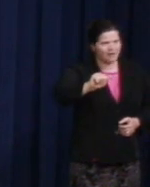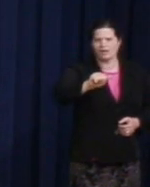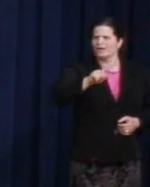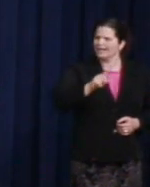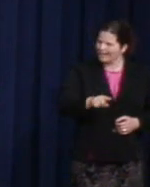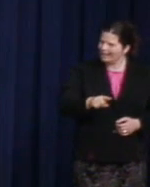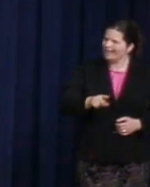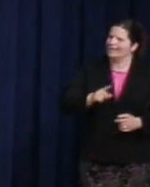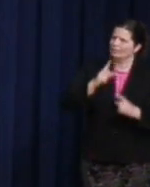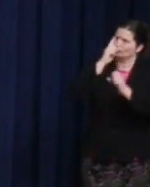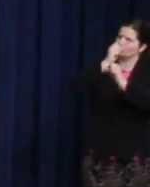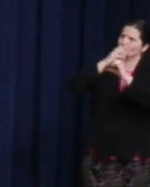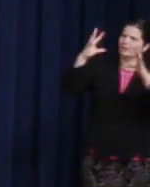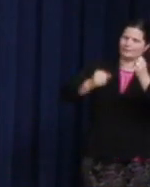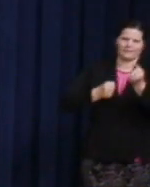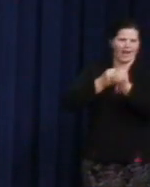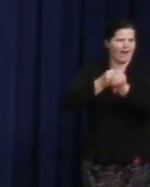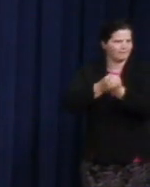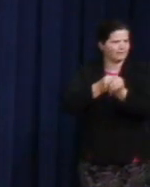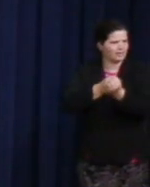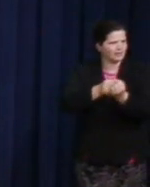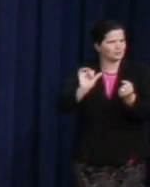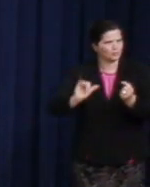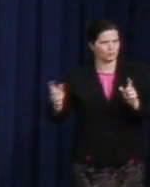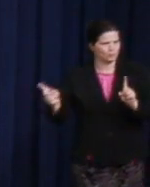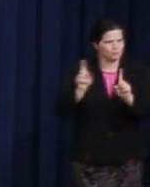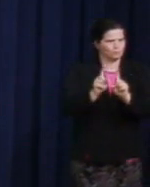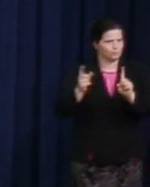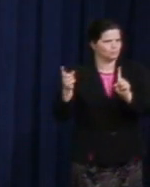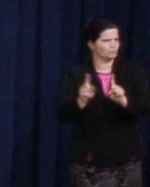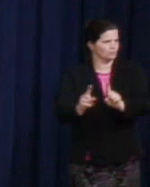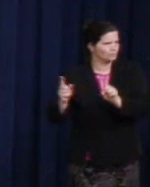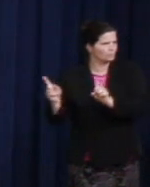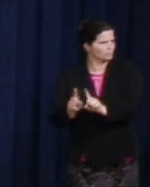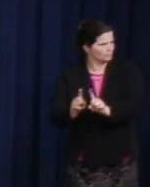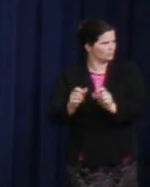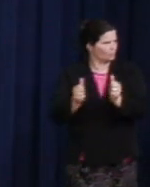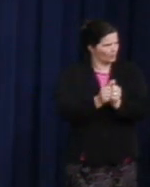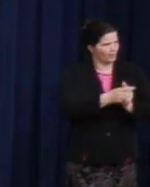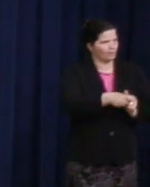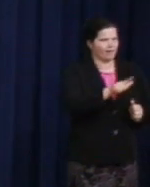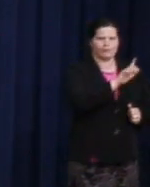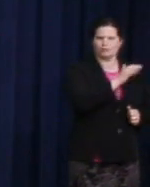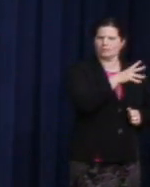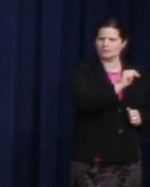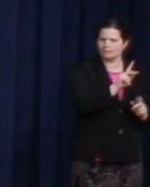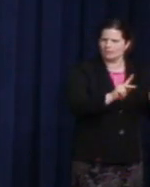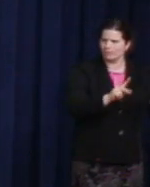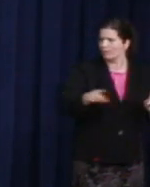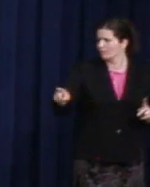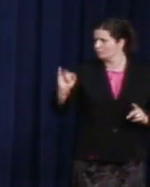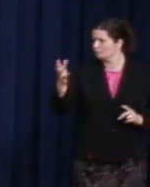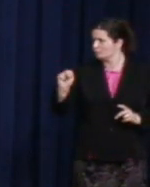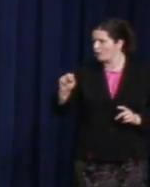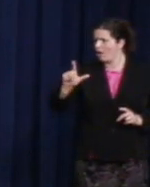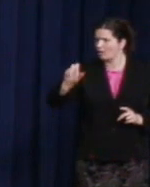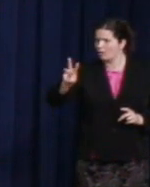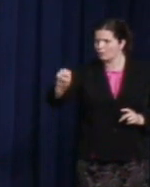brothers and sister, like John Lewis, who if I had the honor just to be with in the South in Atlanta,